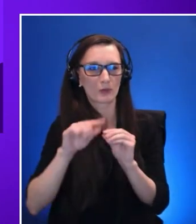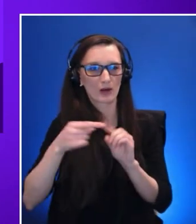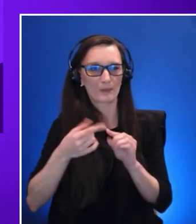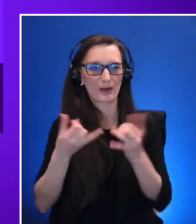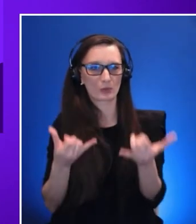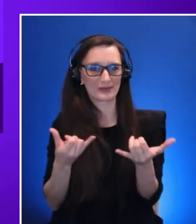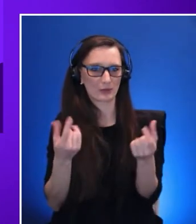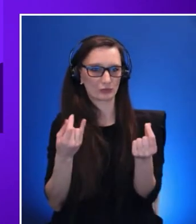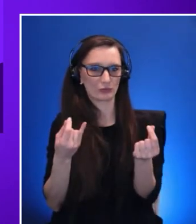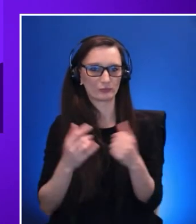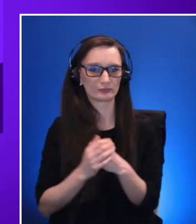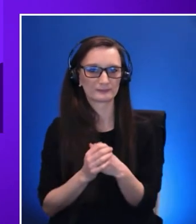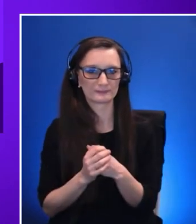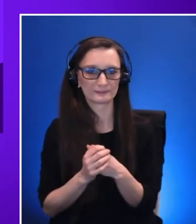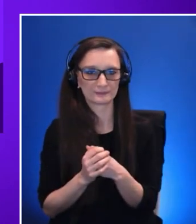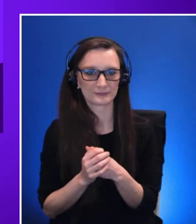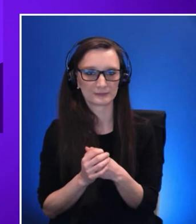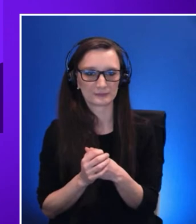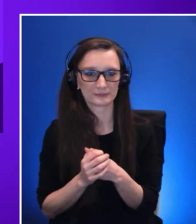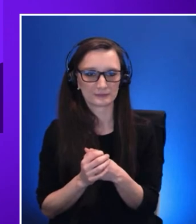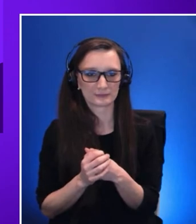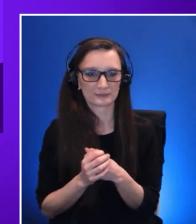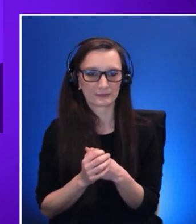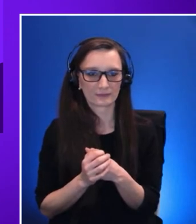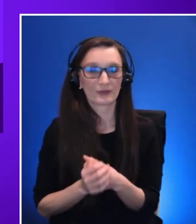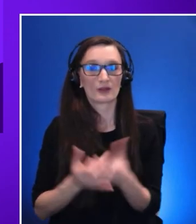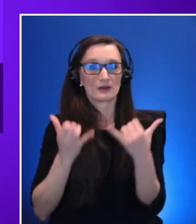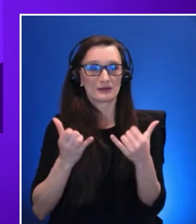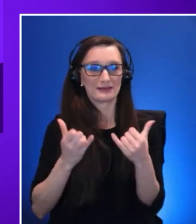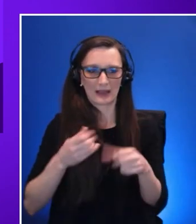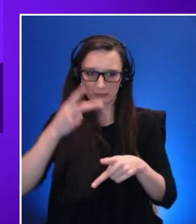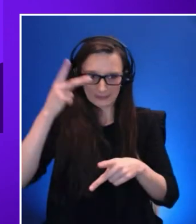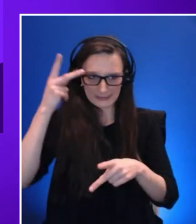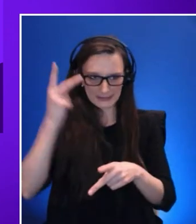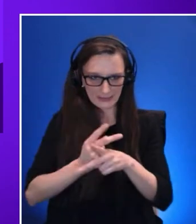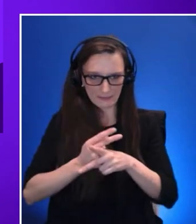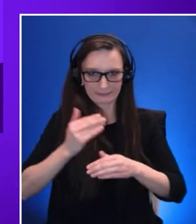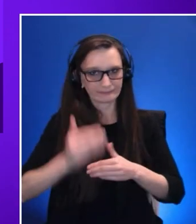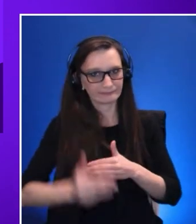So we are keeping the momentum. We have defined the north star for the